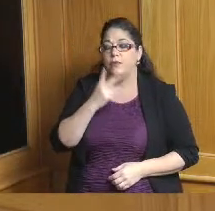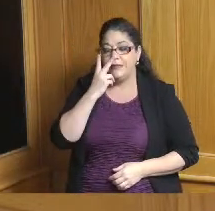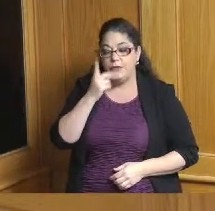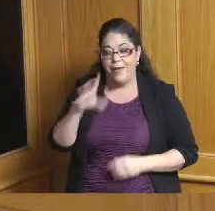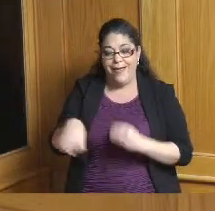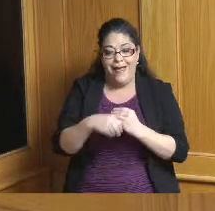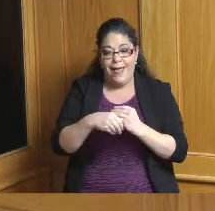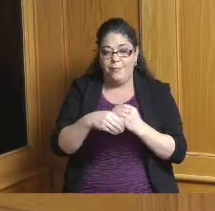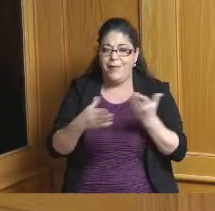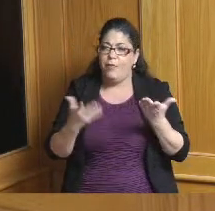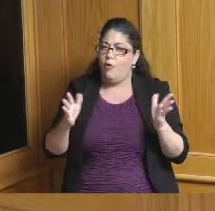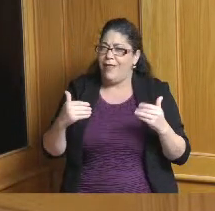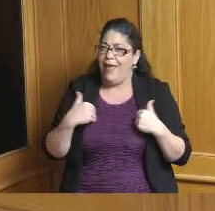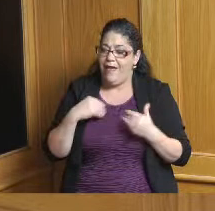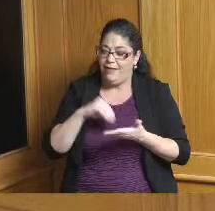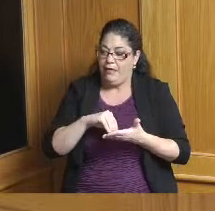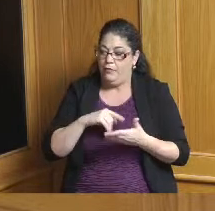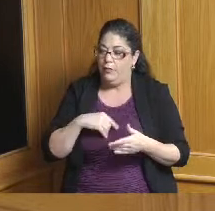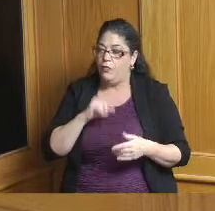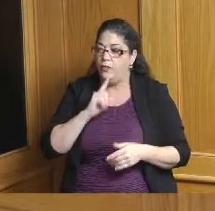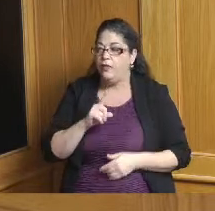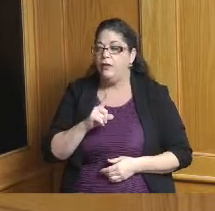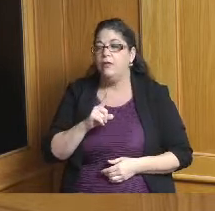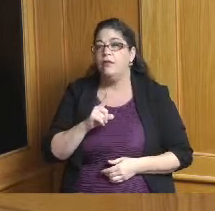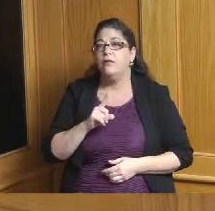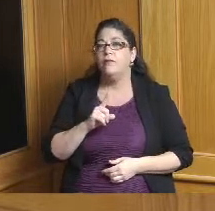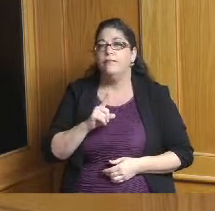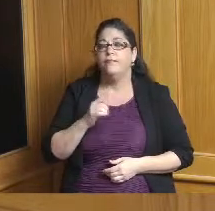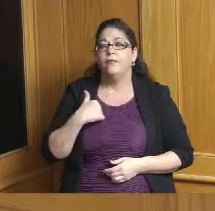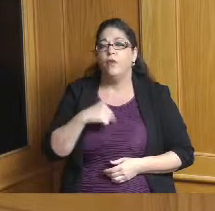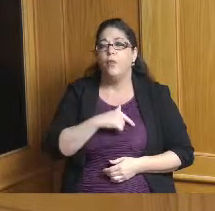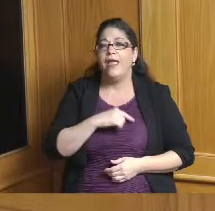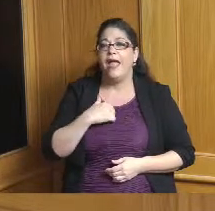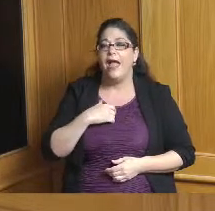I want to look at in terms of our corporate because we have a strong corporate community